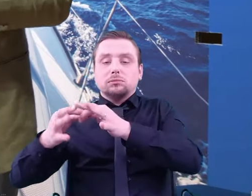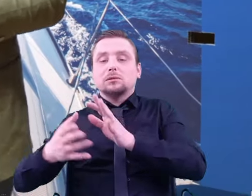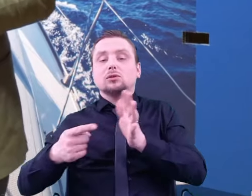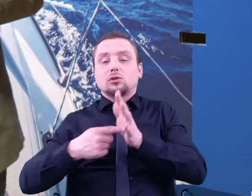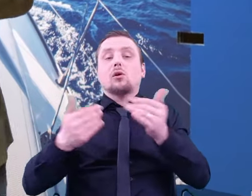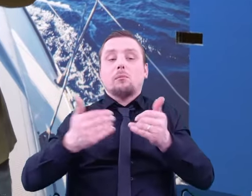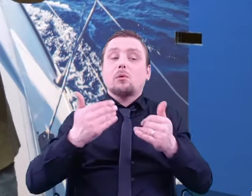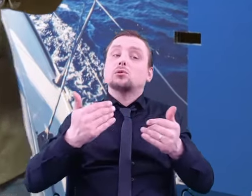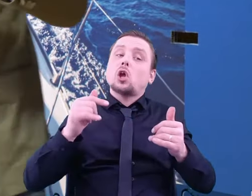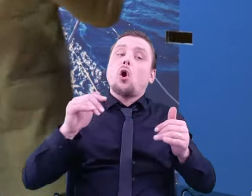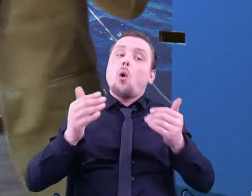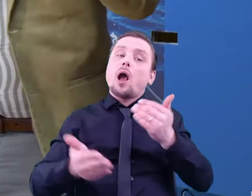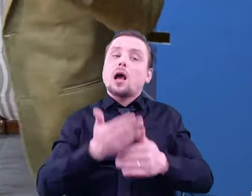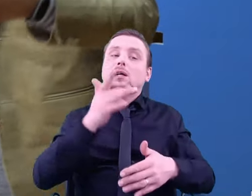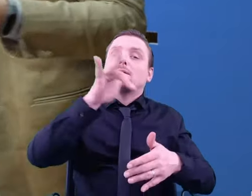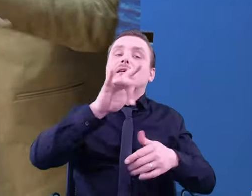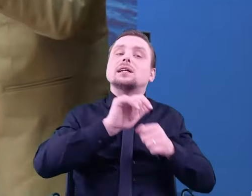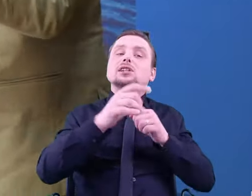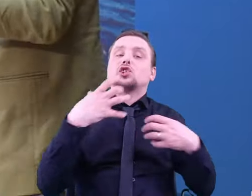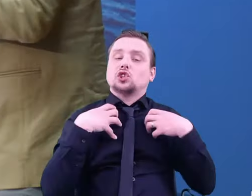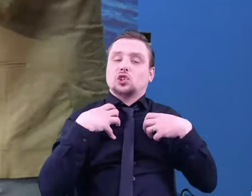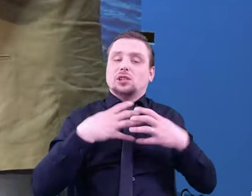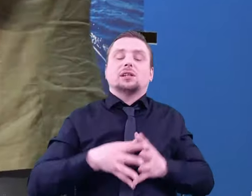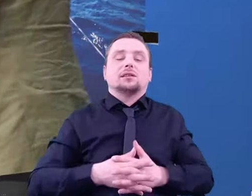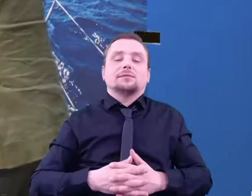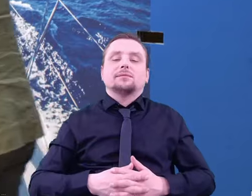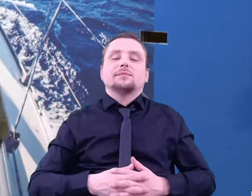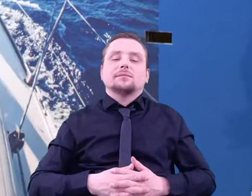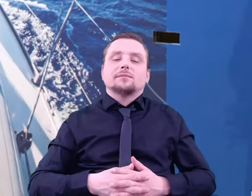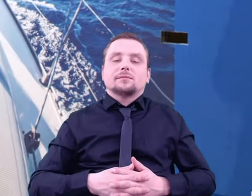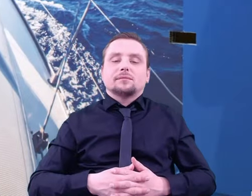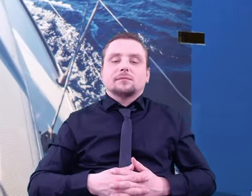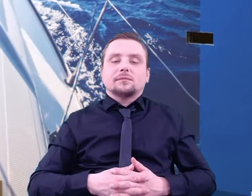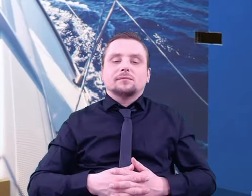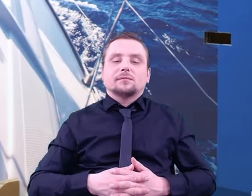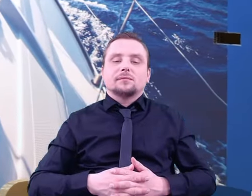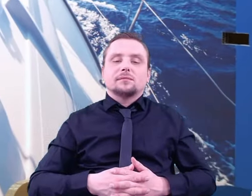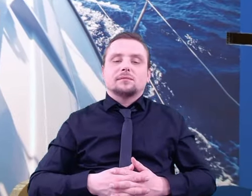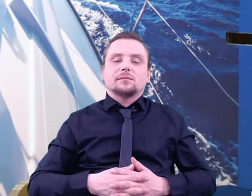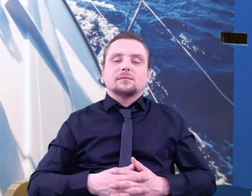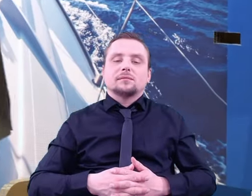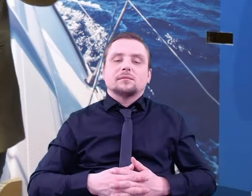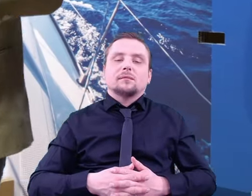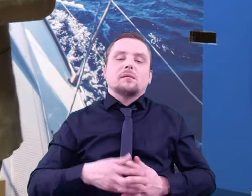Here, Chris McKay mainly postulated his theory